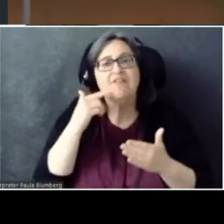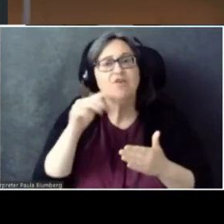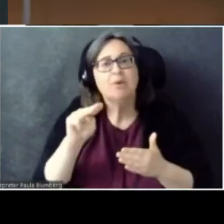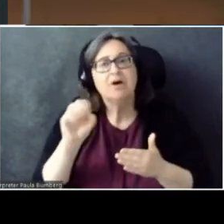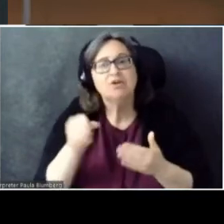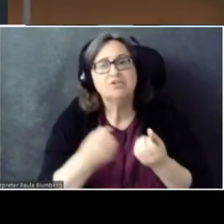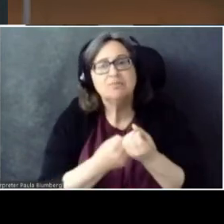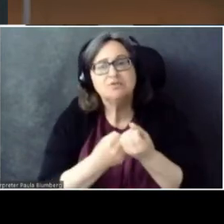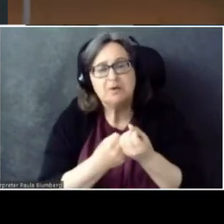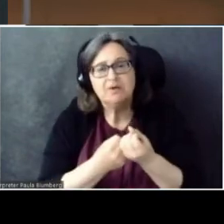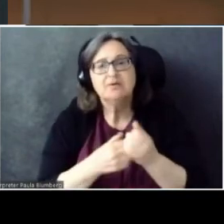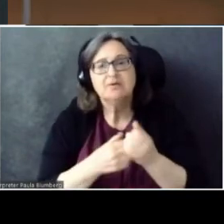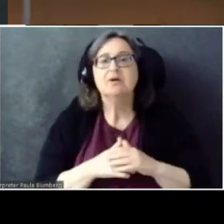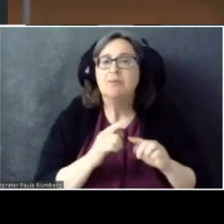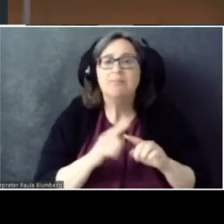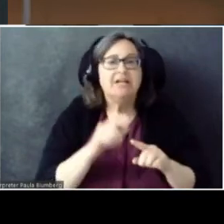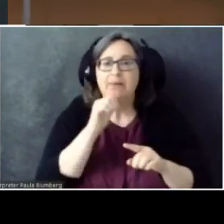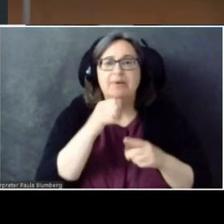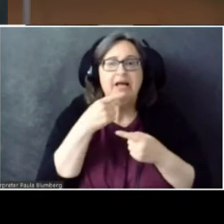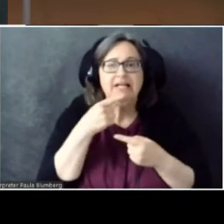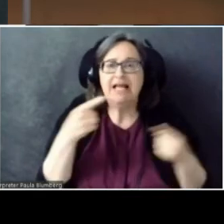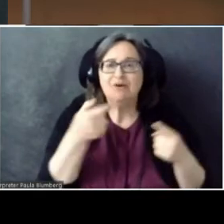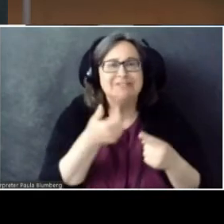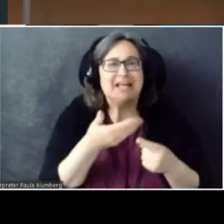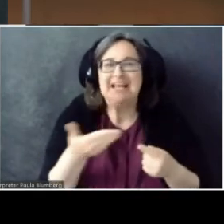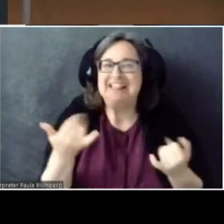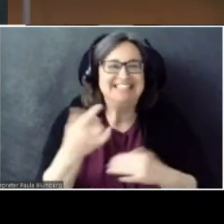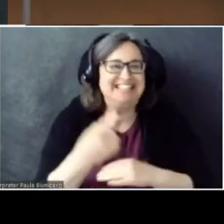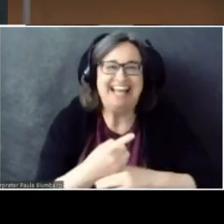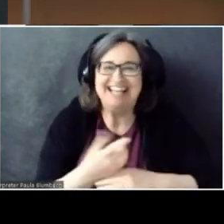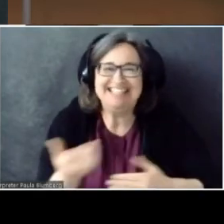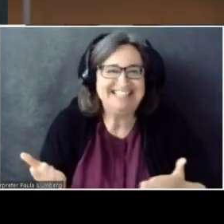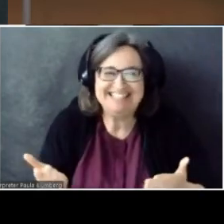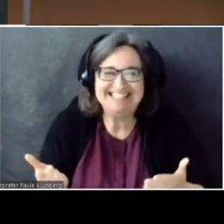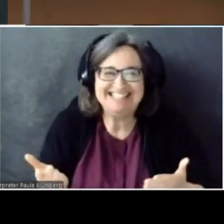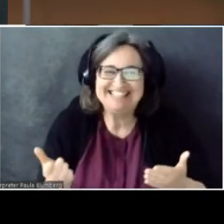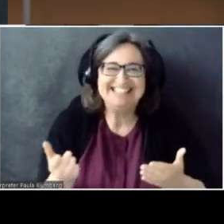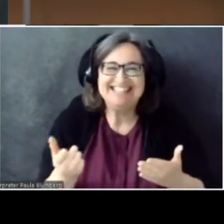But I won't be announcing anything today. So... Just a heads up on that.